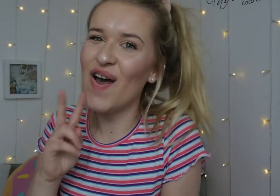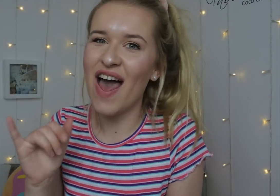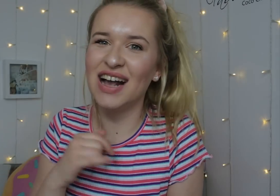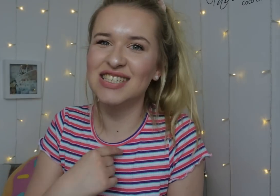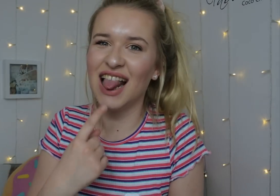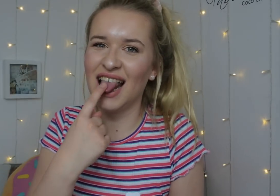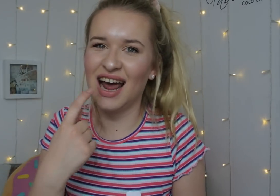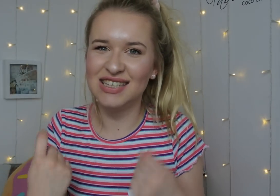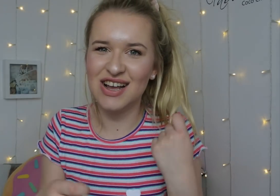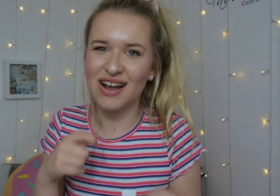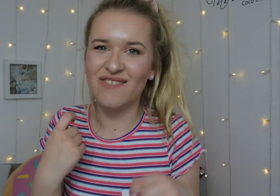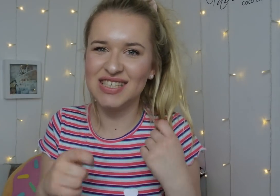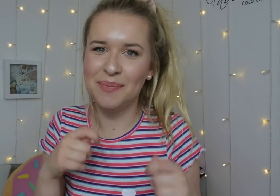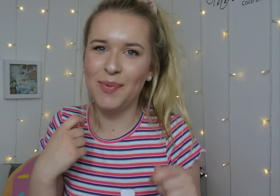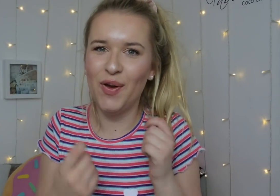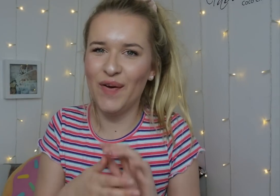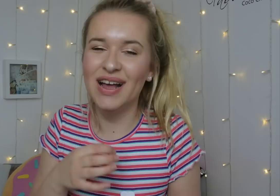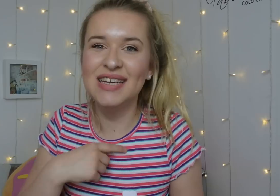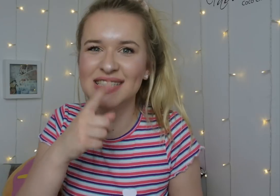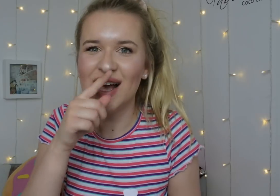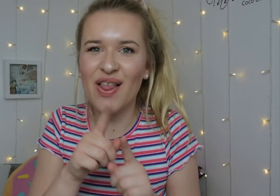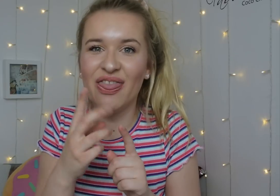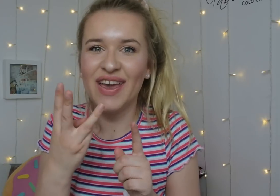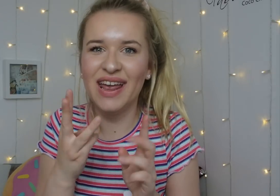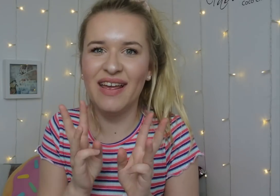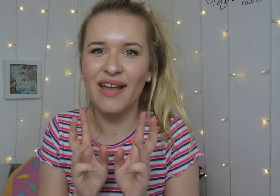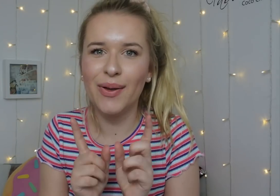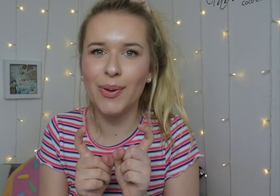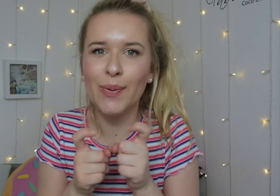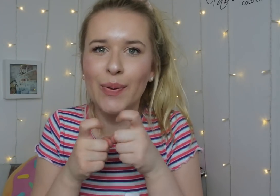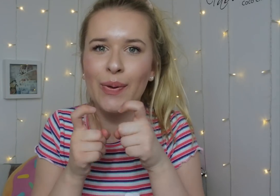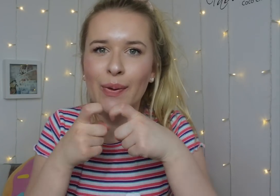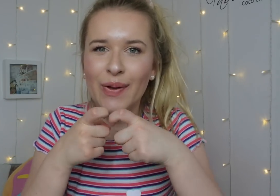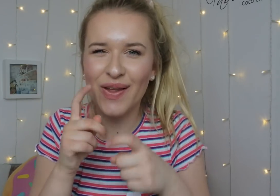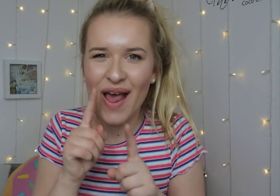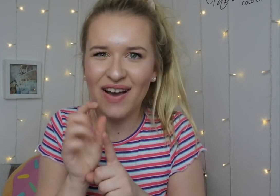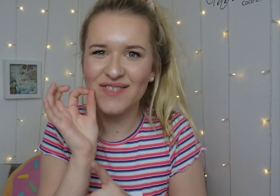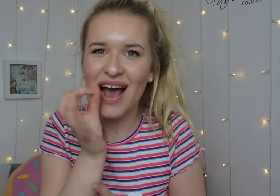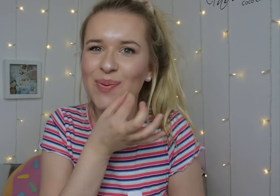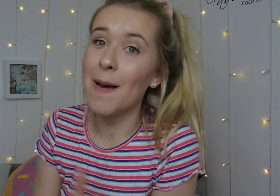Looks like my tongue is flexible, I can make my tongue twist to three, like a flower.